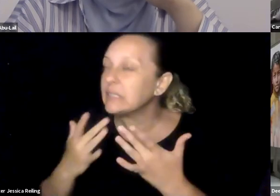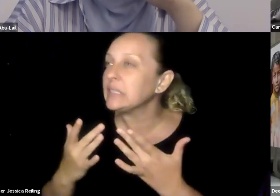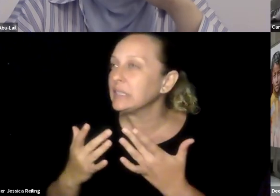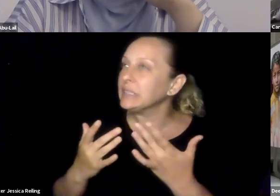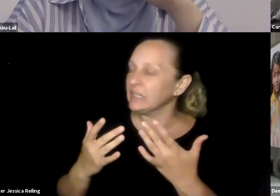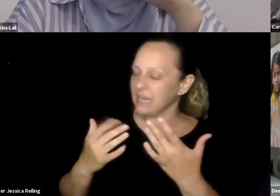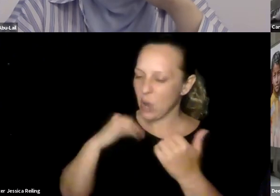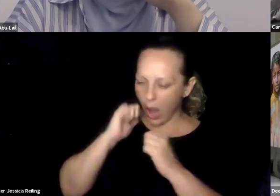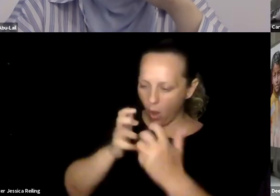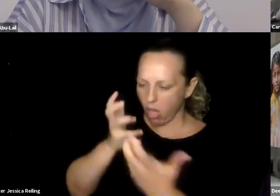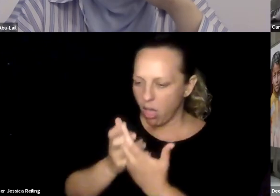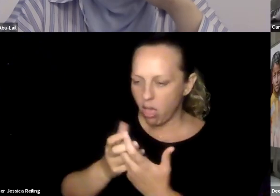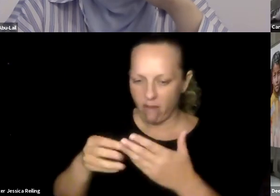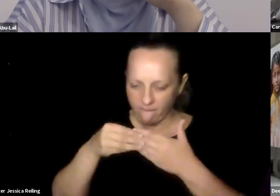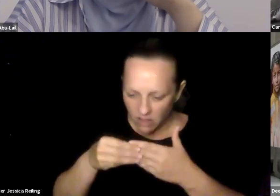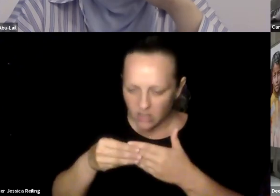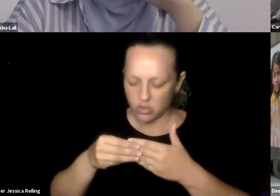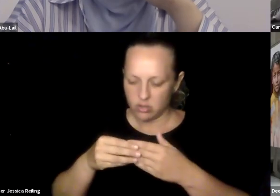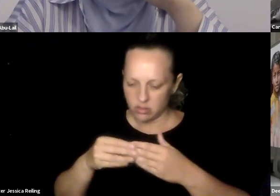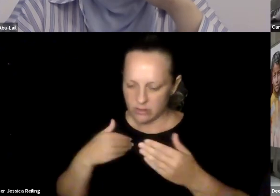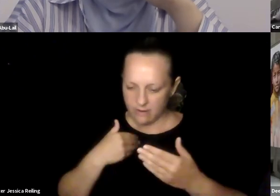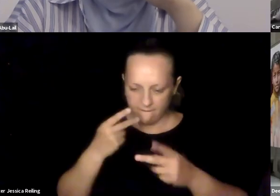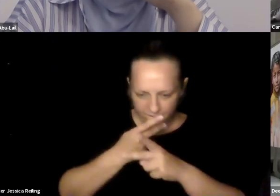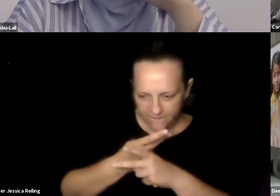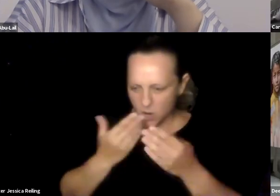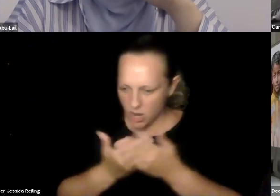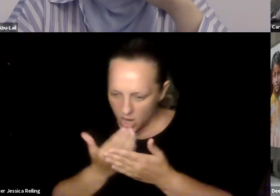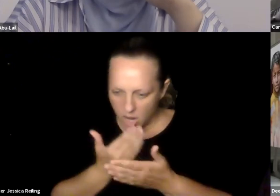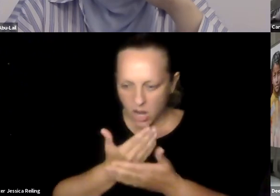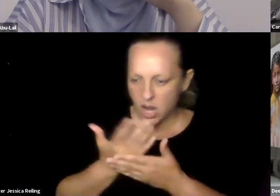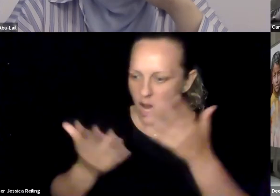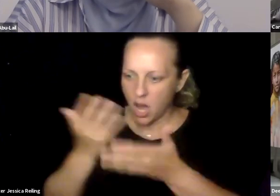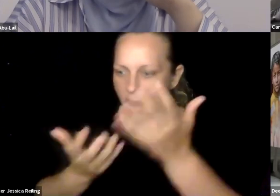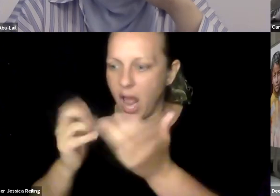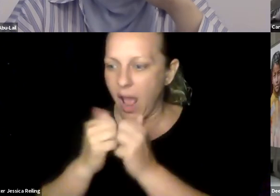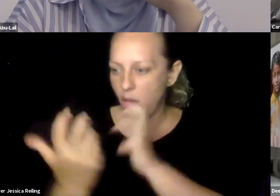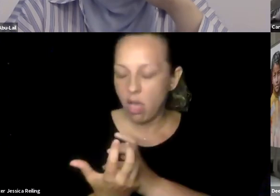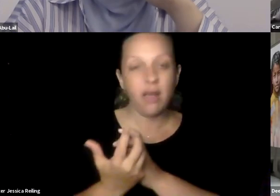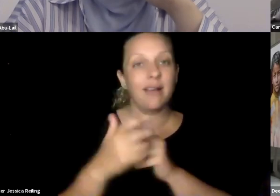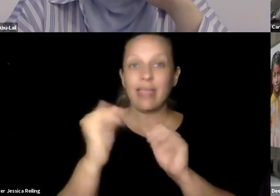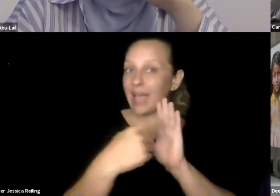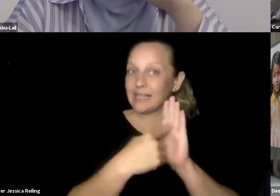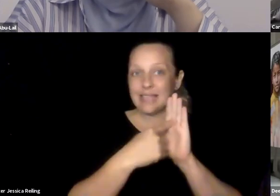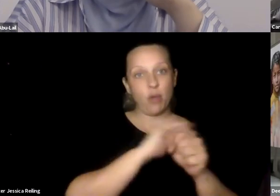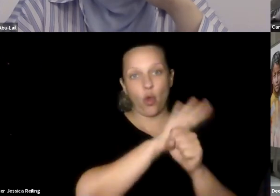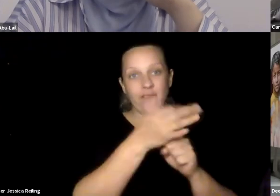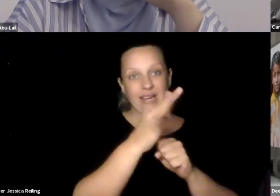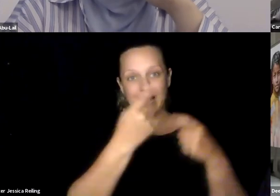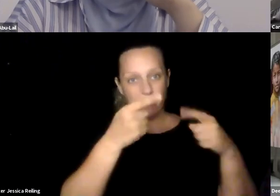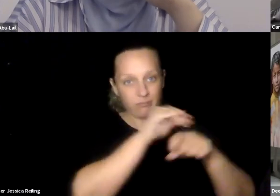work when students do not have access to high band width, and thea are flexible and resilient to continue to innovate during emergencies such